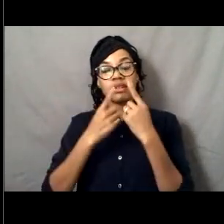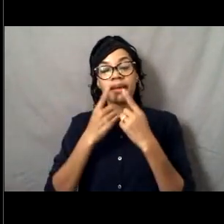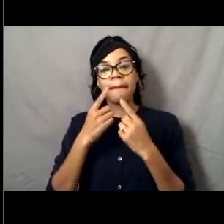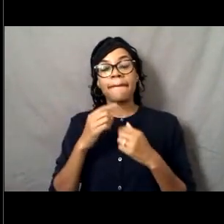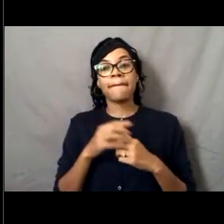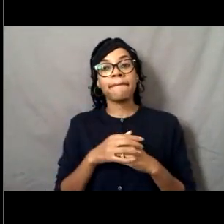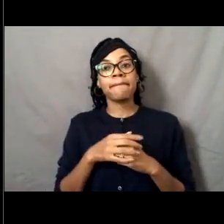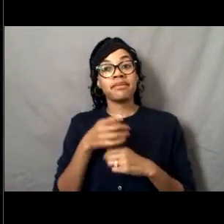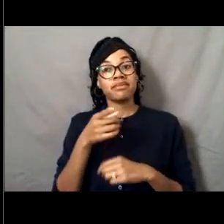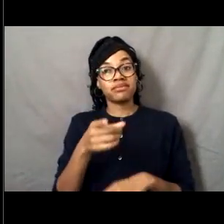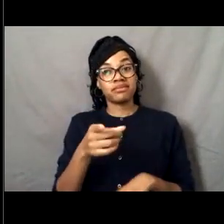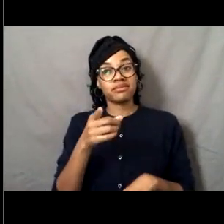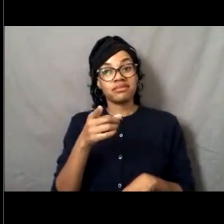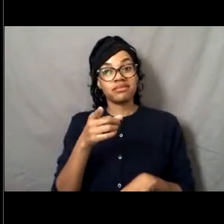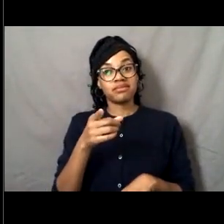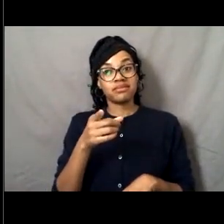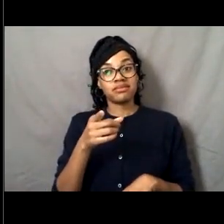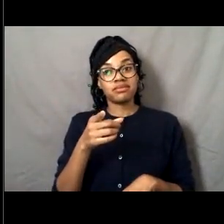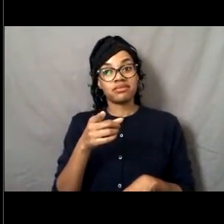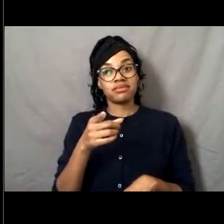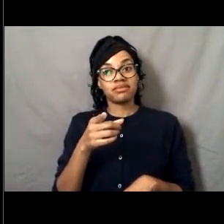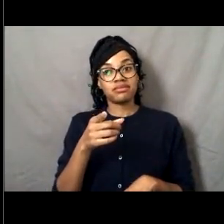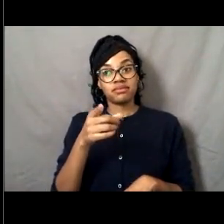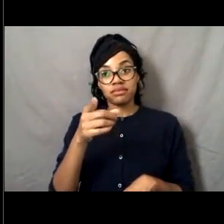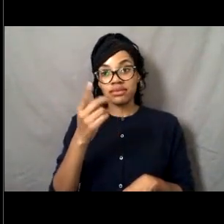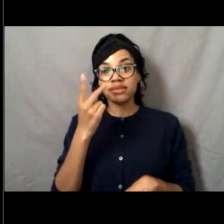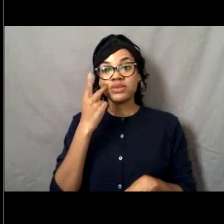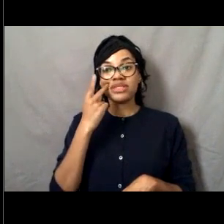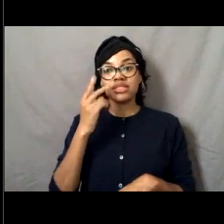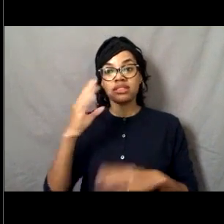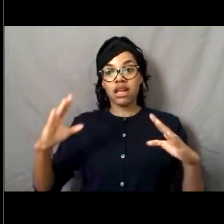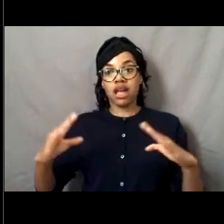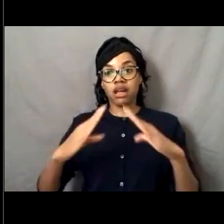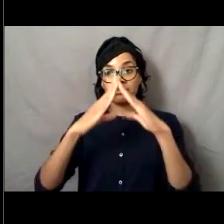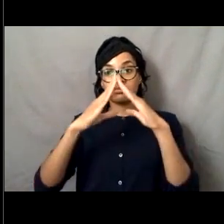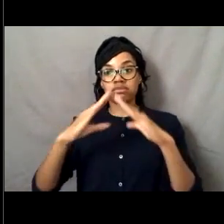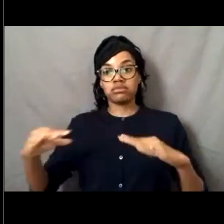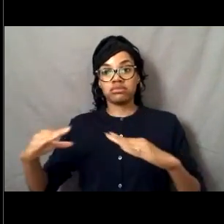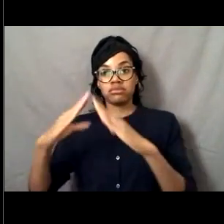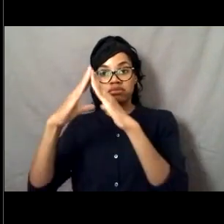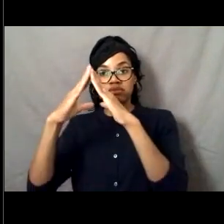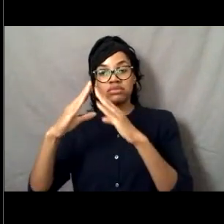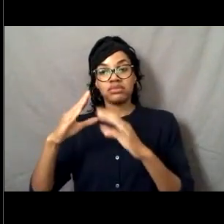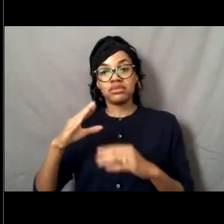whether that is a volcano in the picture because it looks like there's clouds coming off of the top.